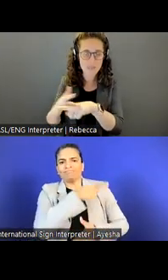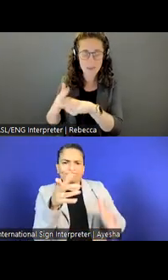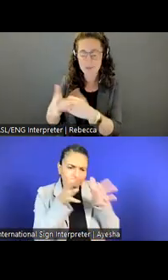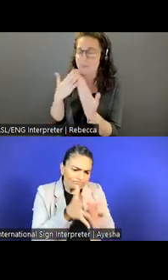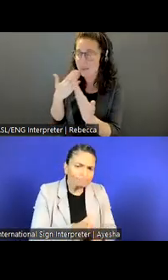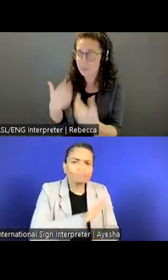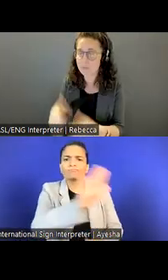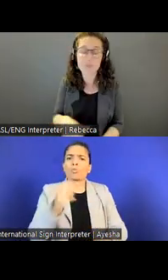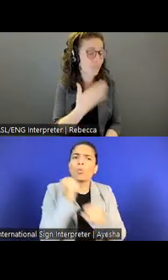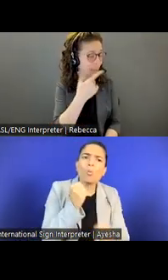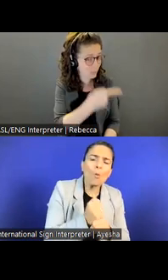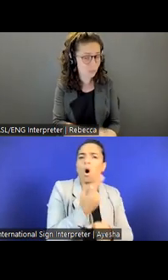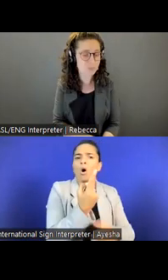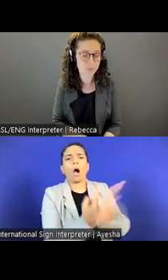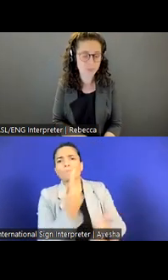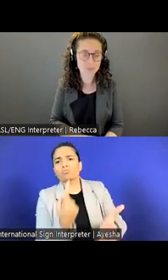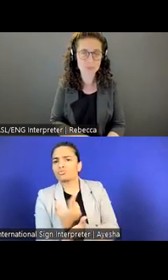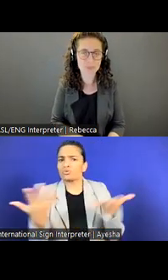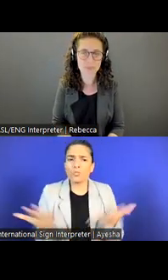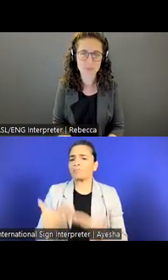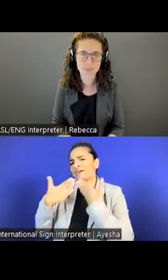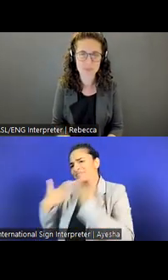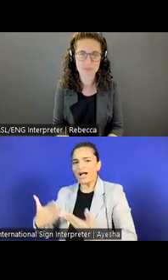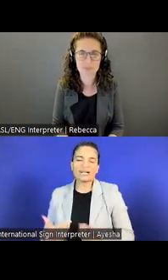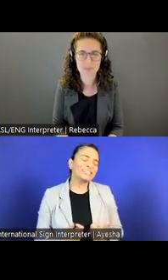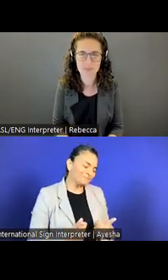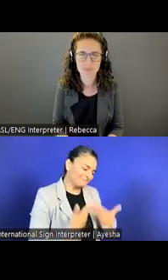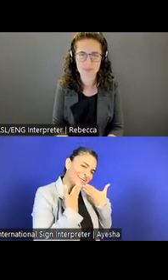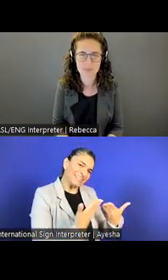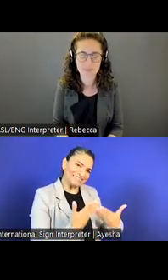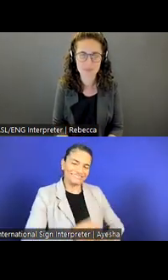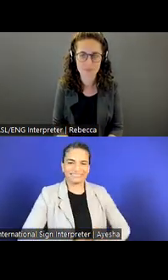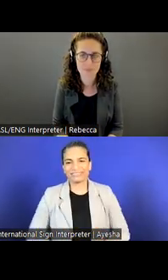Syed Zaidi: Thank you.